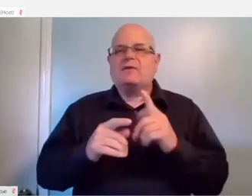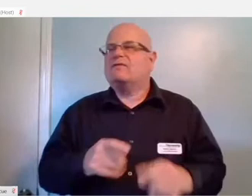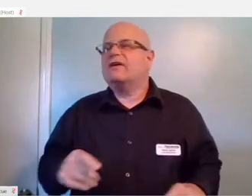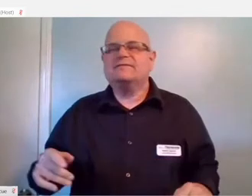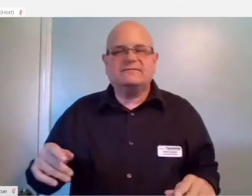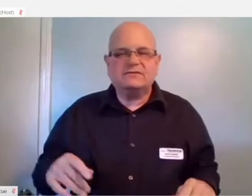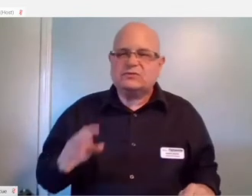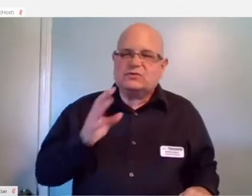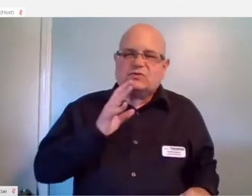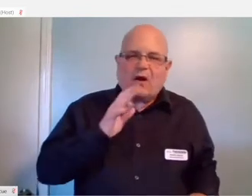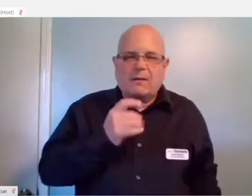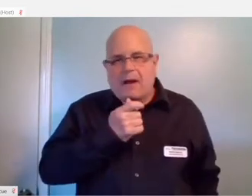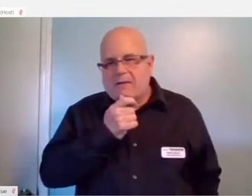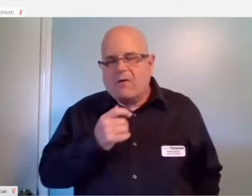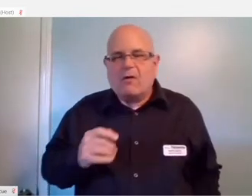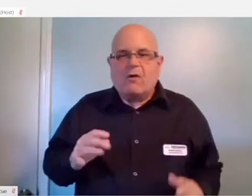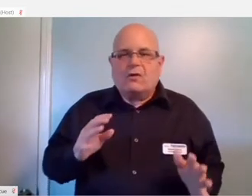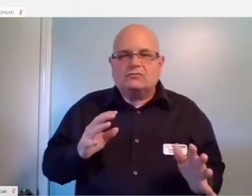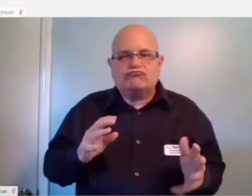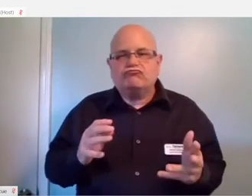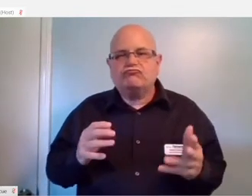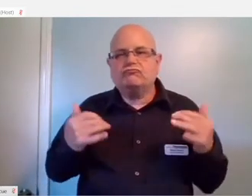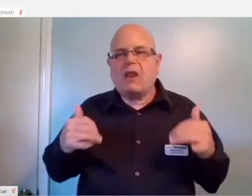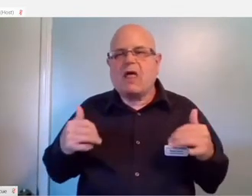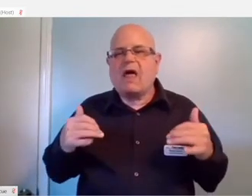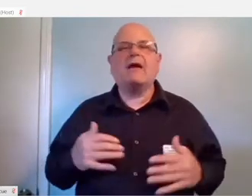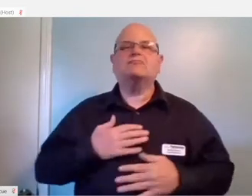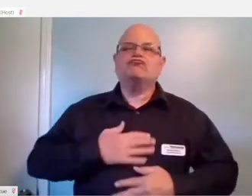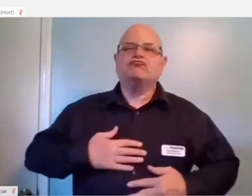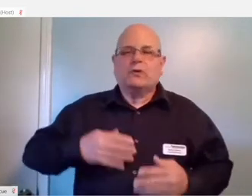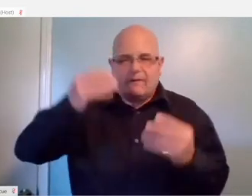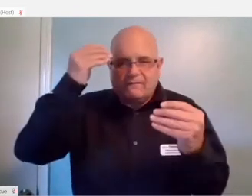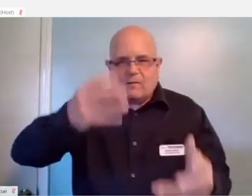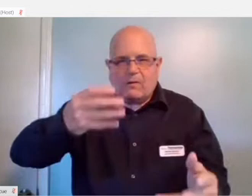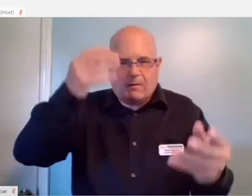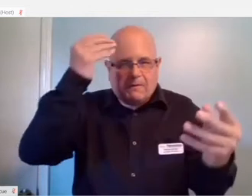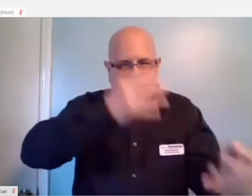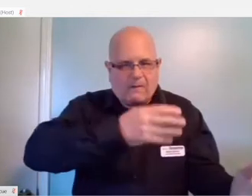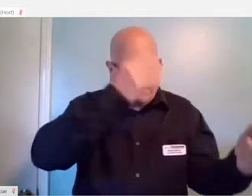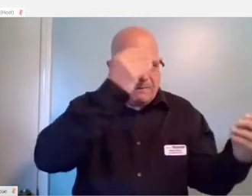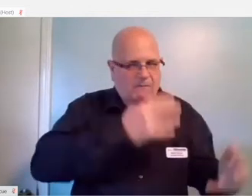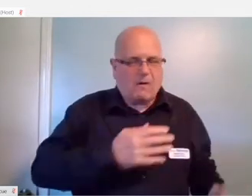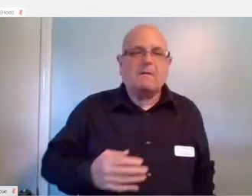you're talking on a microphone, you're relaying information to them and you might say hey,